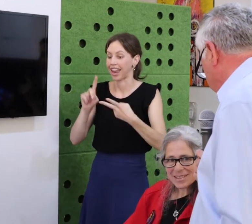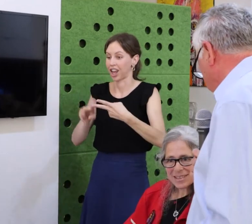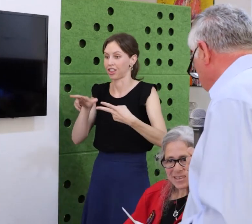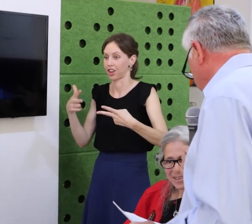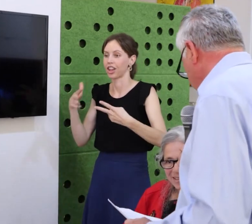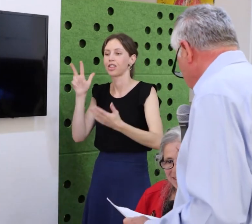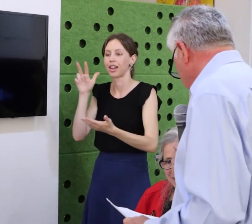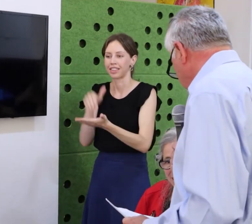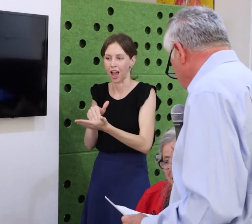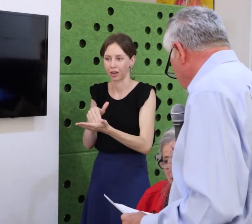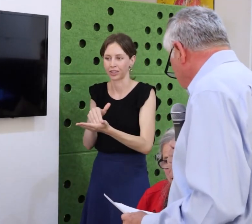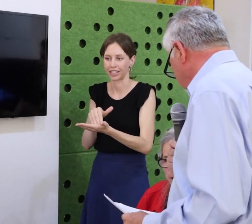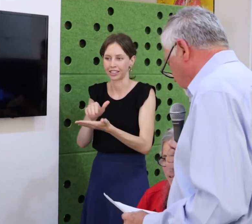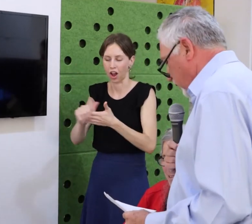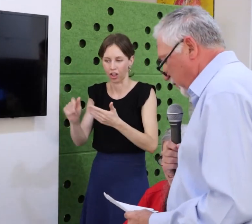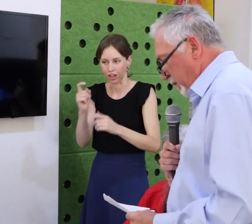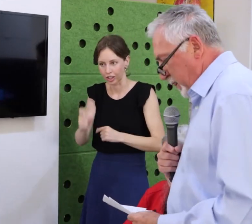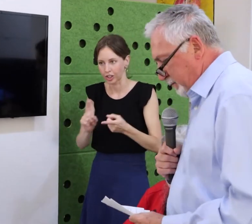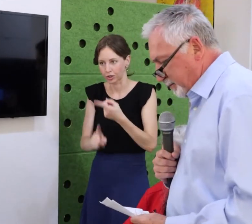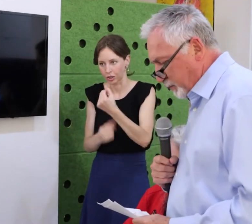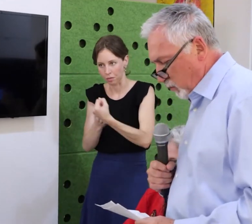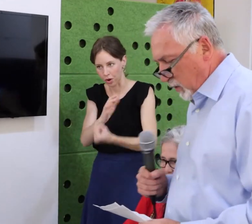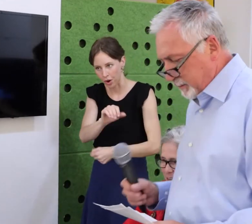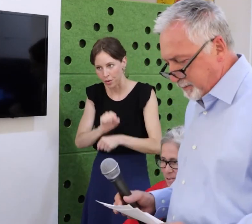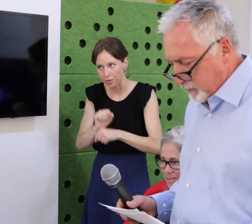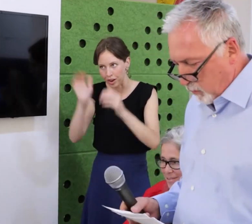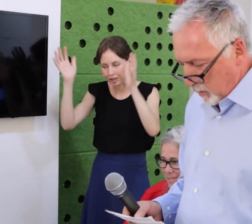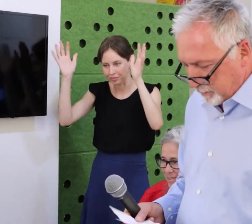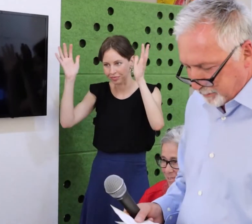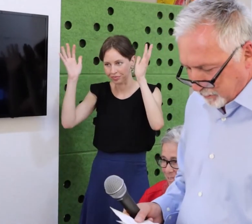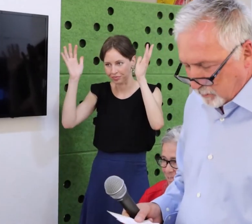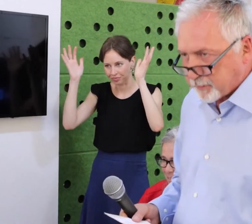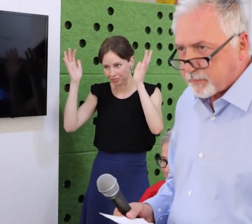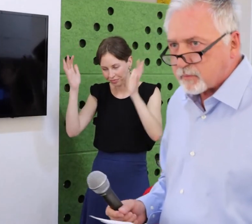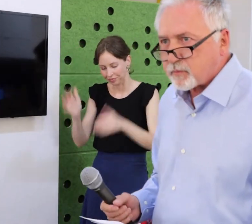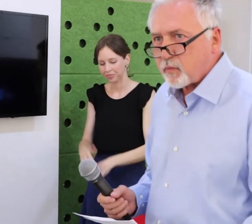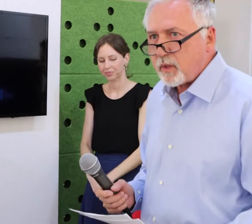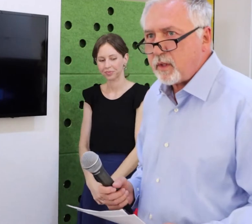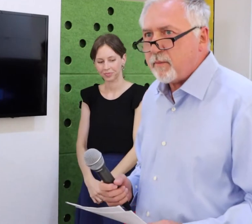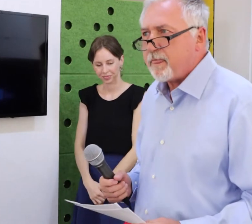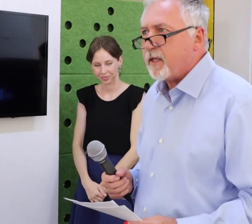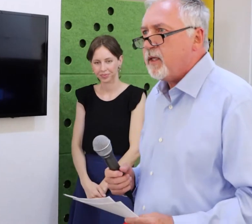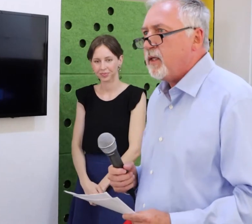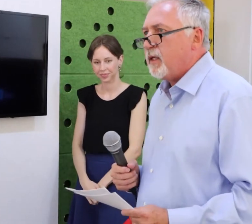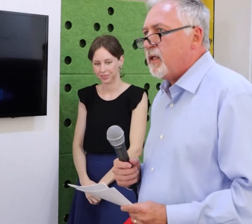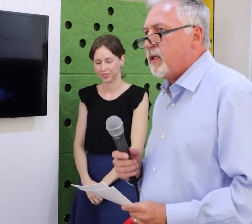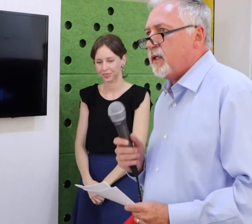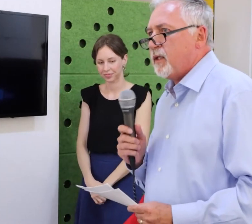It took the wind out of those sales. It was beautiful. There have been many fun stories.